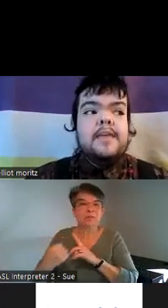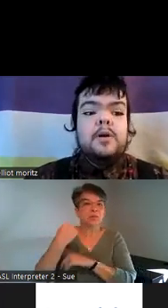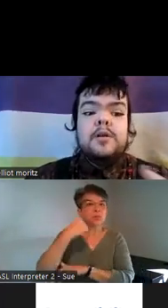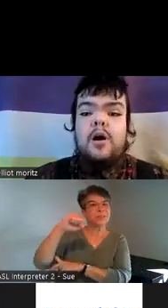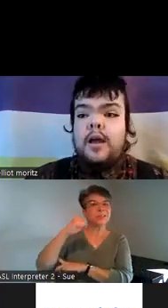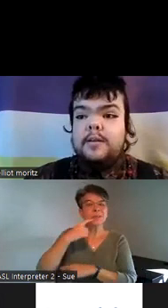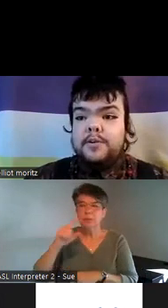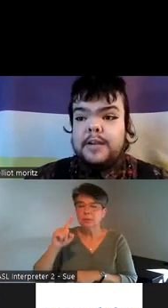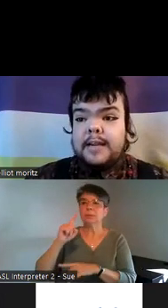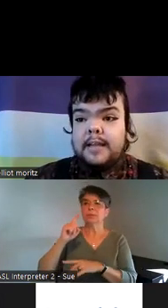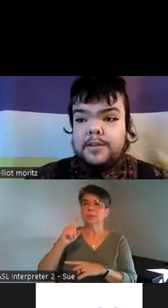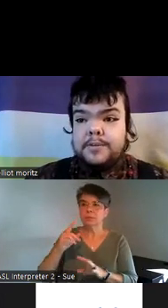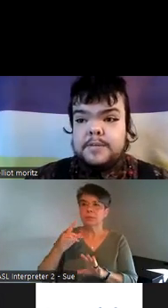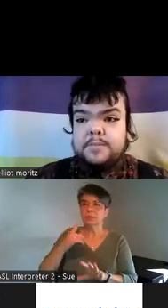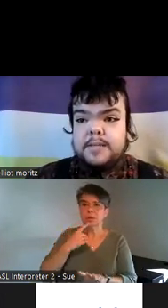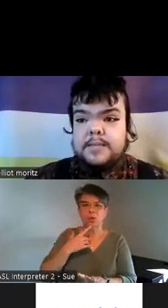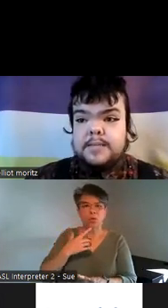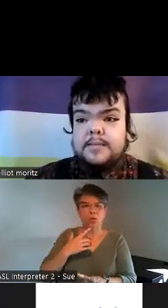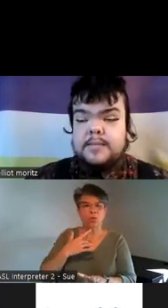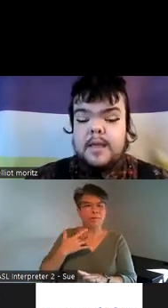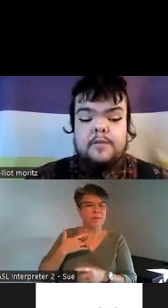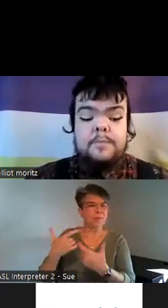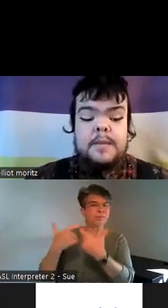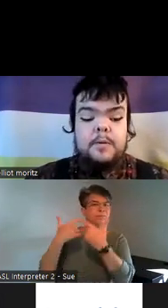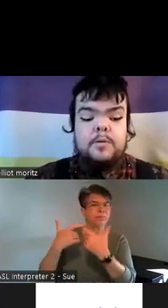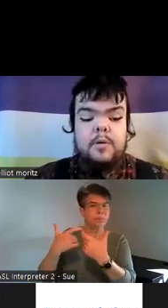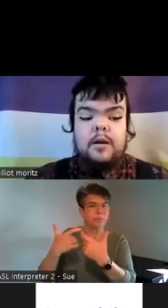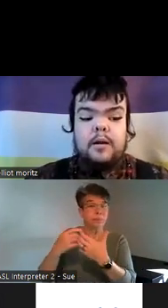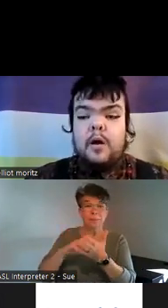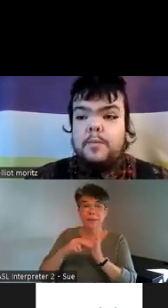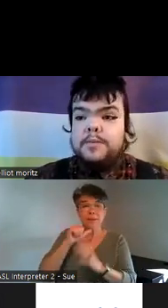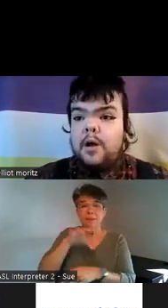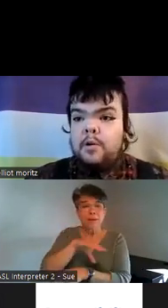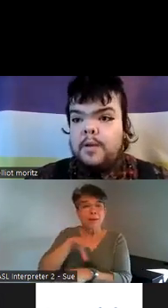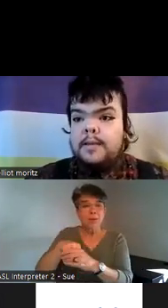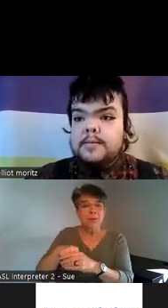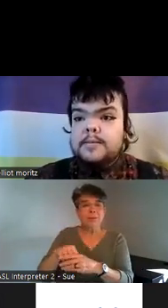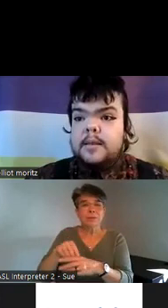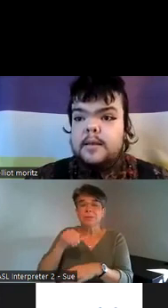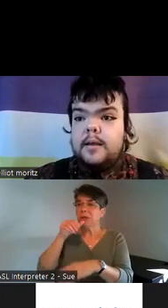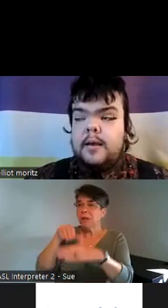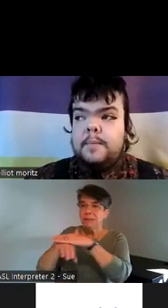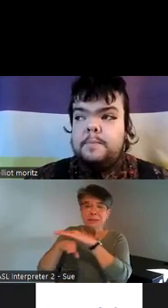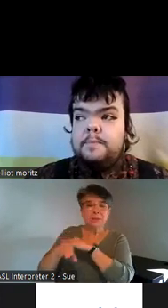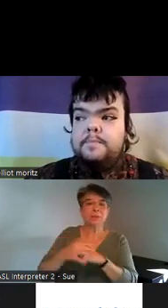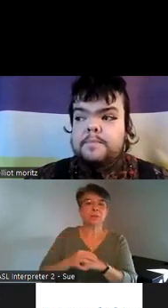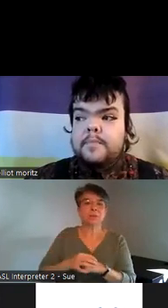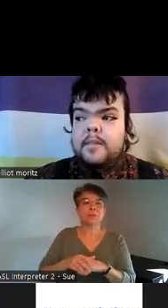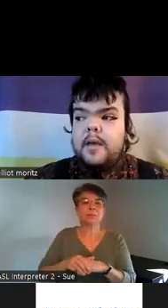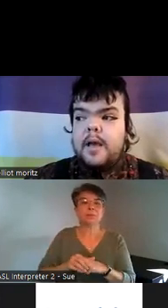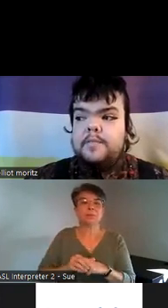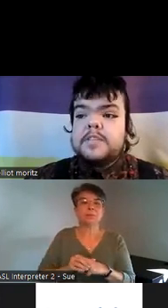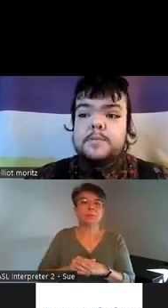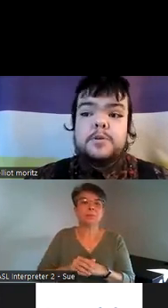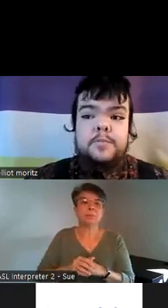and that we're not creating inclusive spaces for people who are almost always um of some sort of